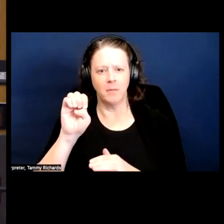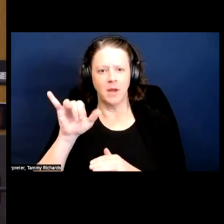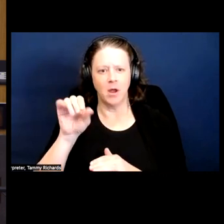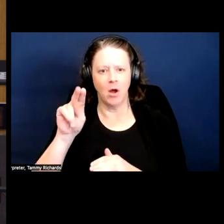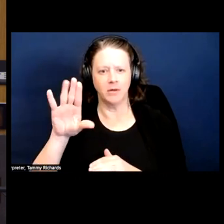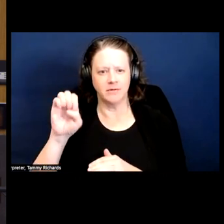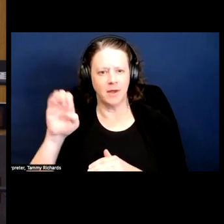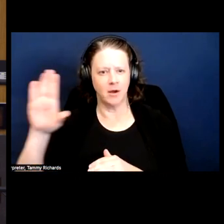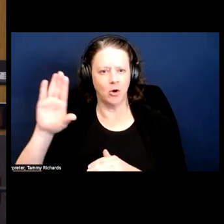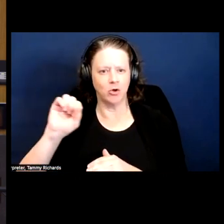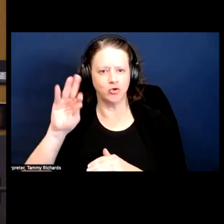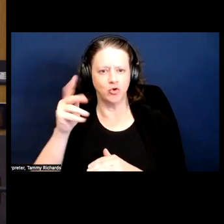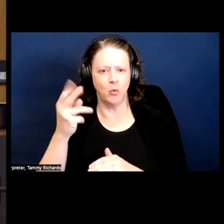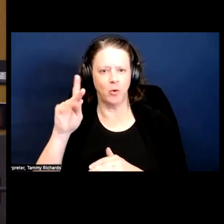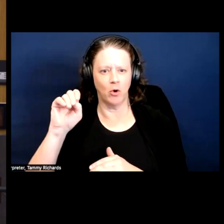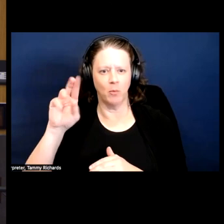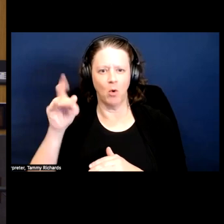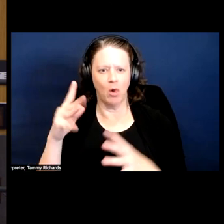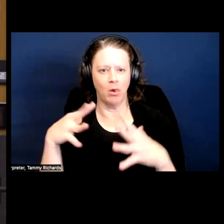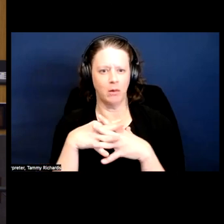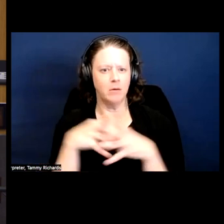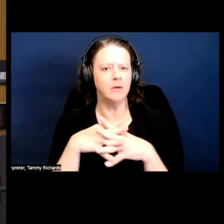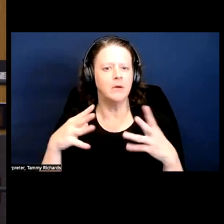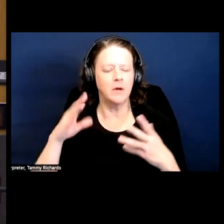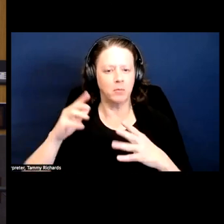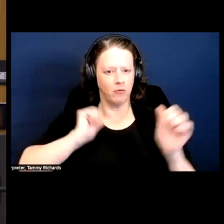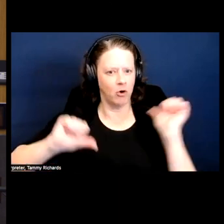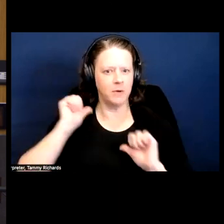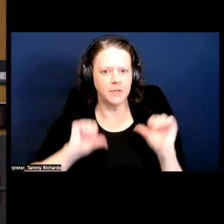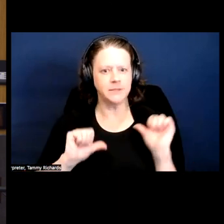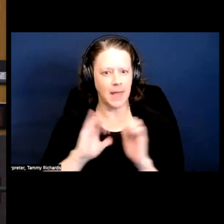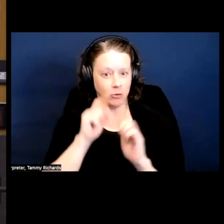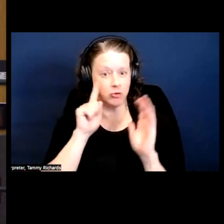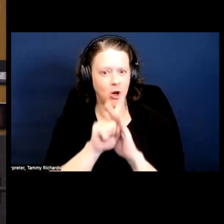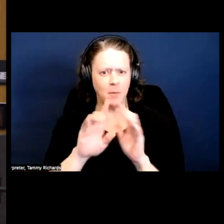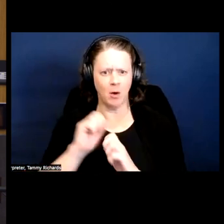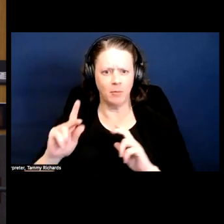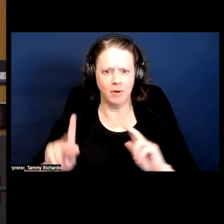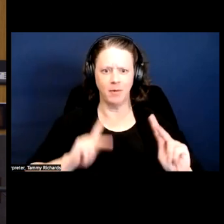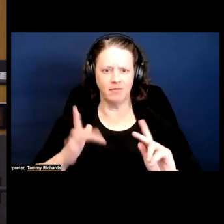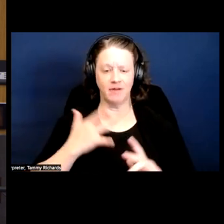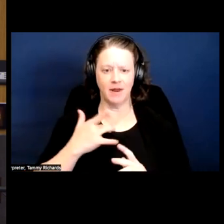To say they hold such an iconic position for us in ways that I think is polarizing and